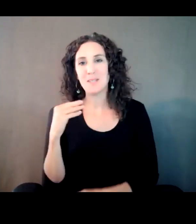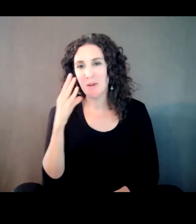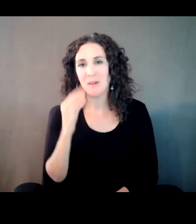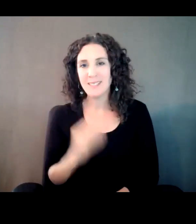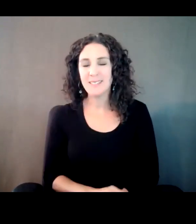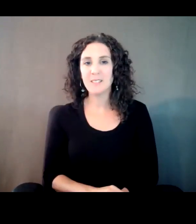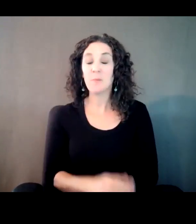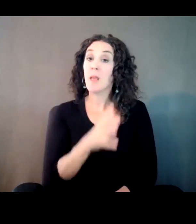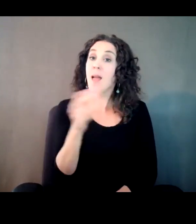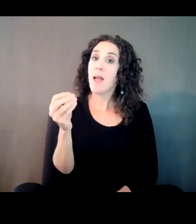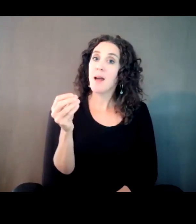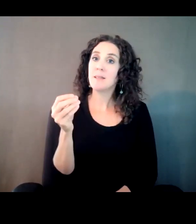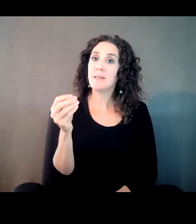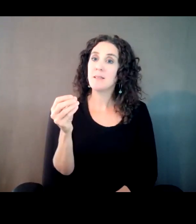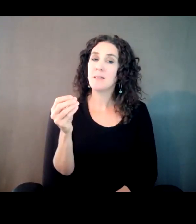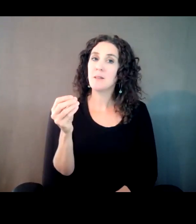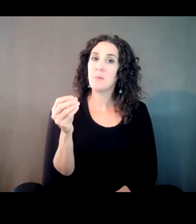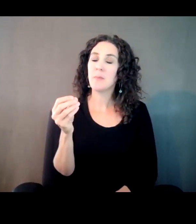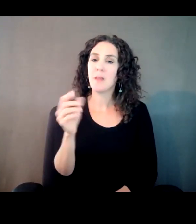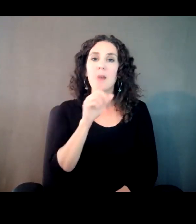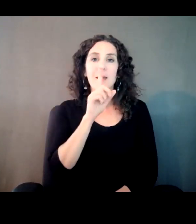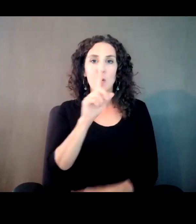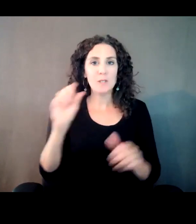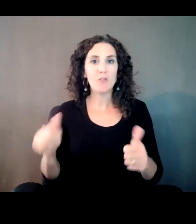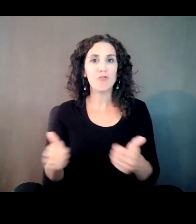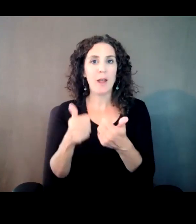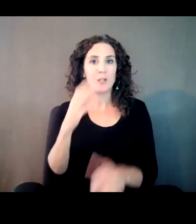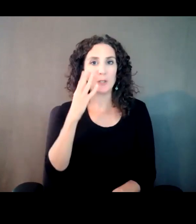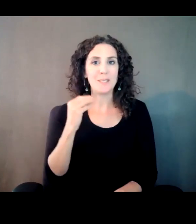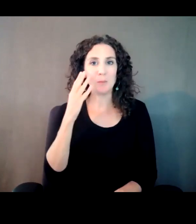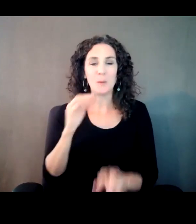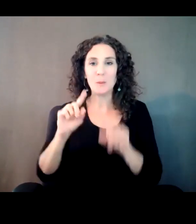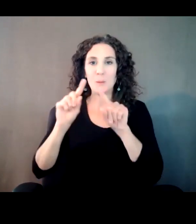And it was the challenging experience to go out there and do that.